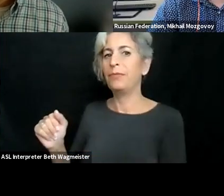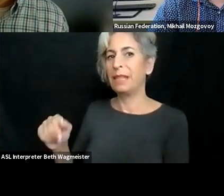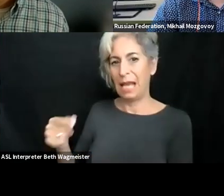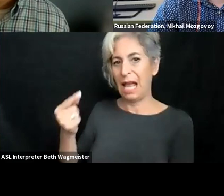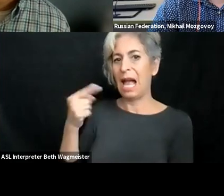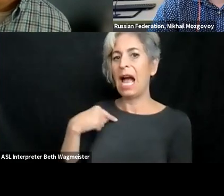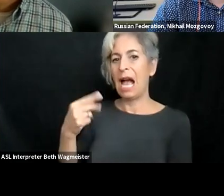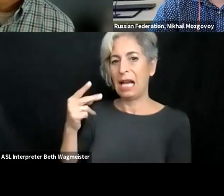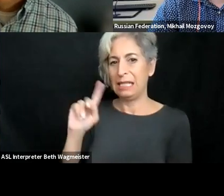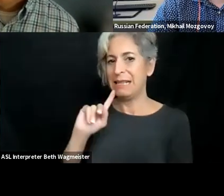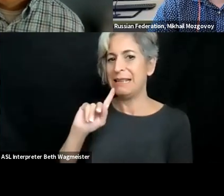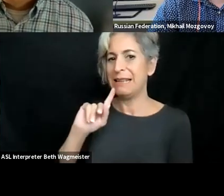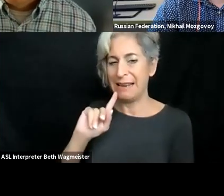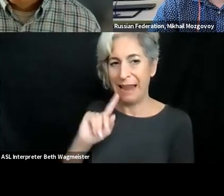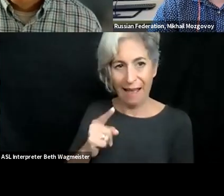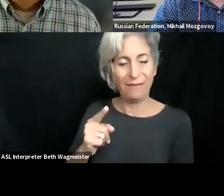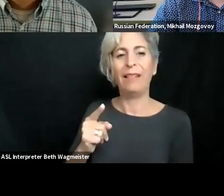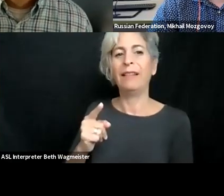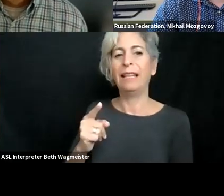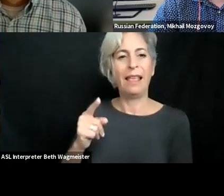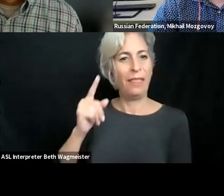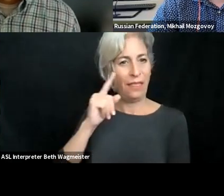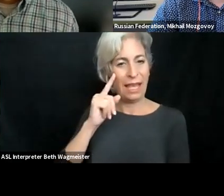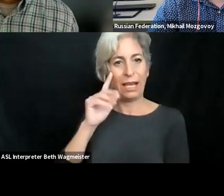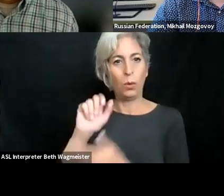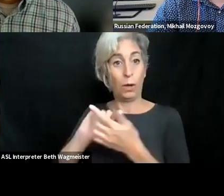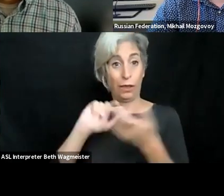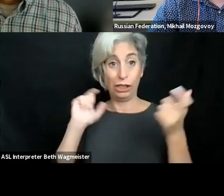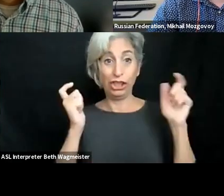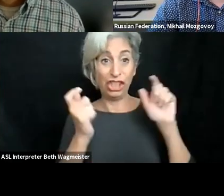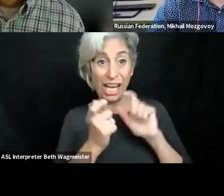pandemic and already before this is sorted out?